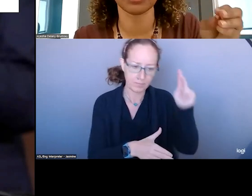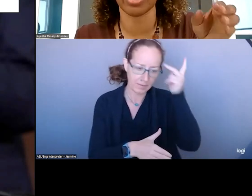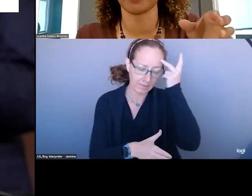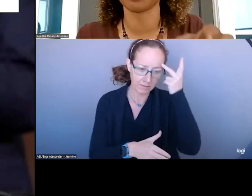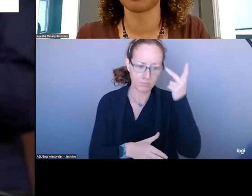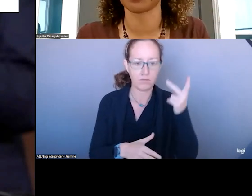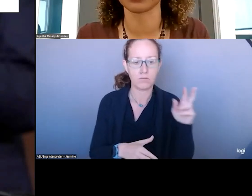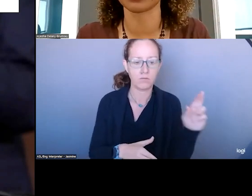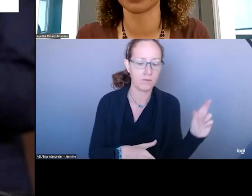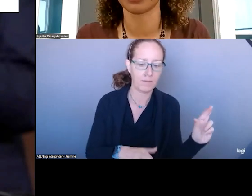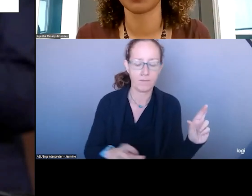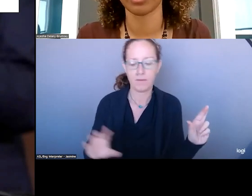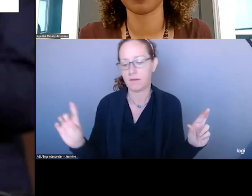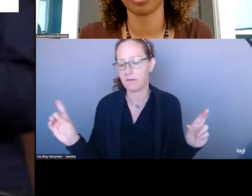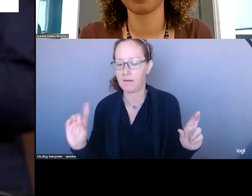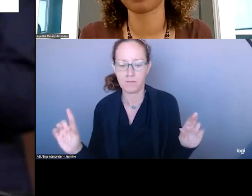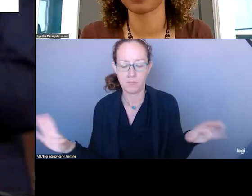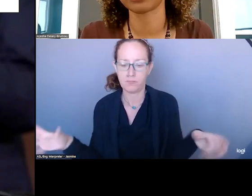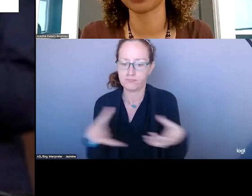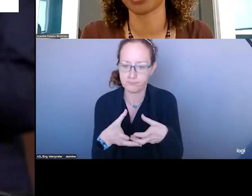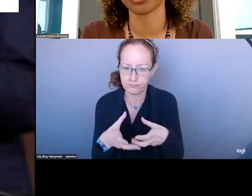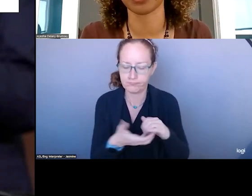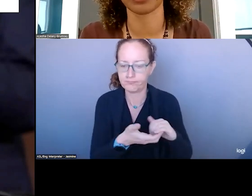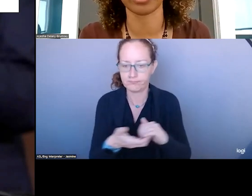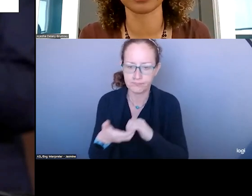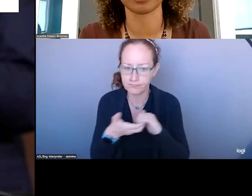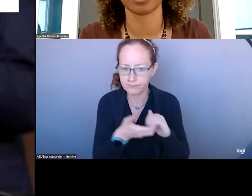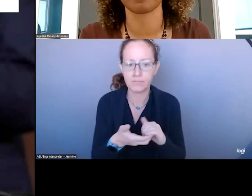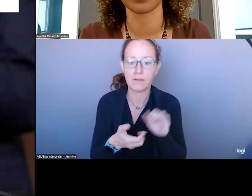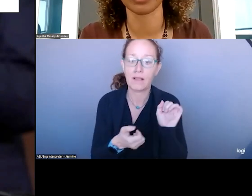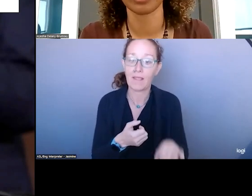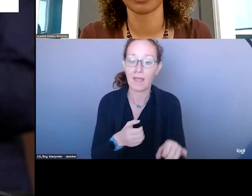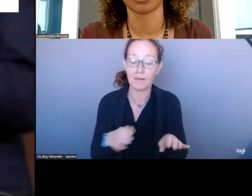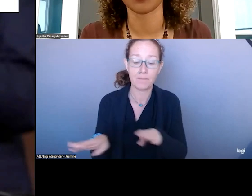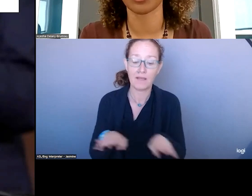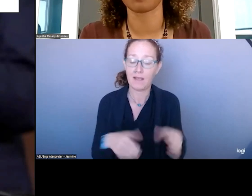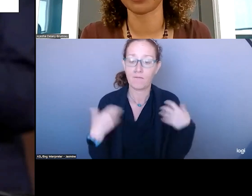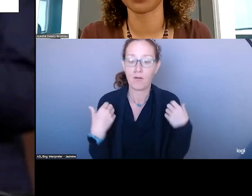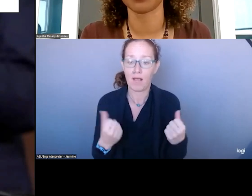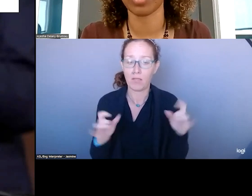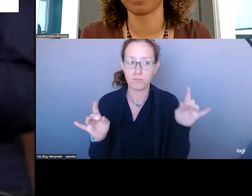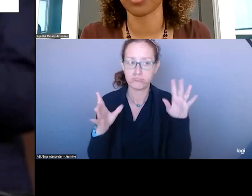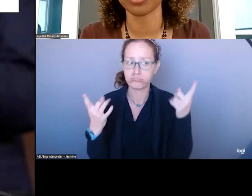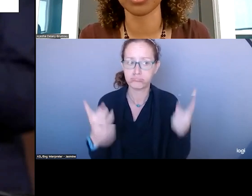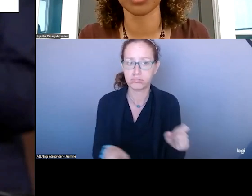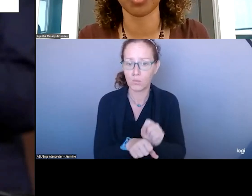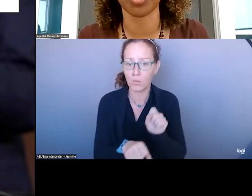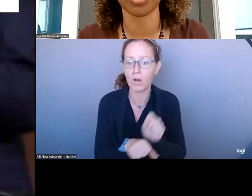THIS AREA OF CRISIS WORK HAS GOOD AREAS FOR BIPARTISAN SUPPORT.